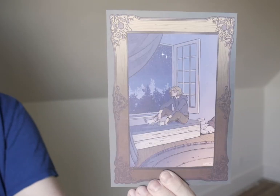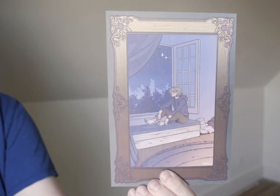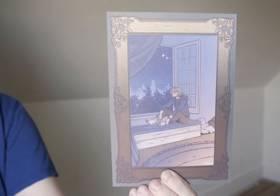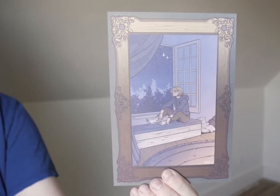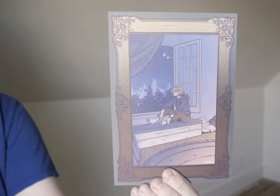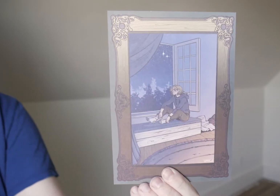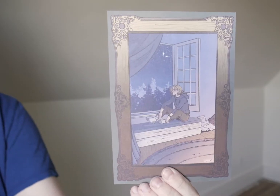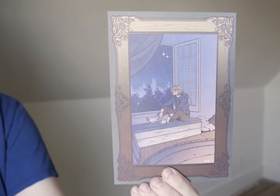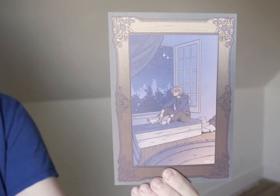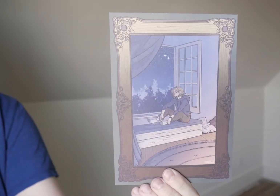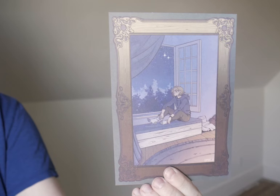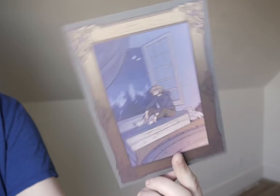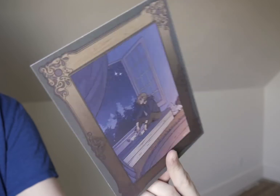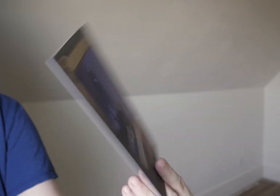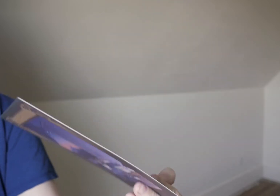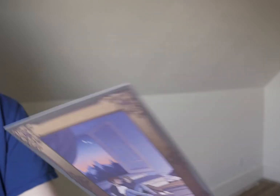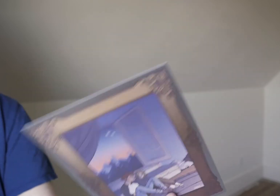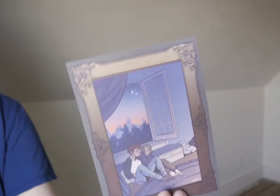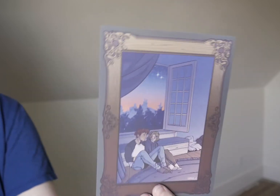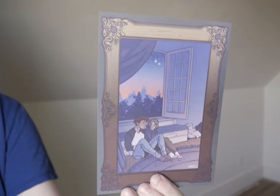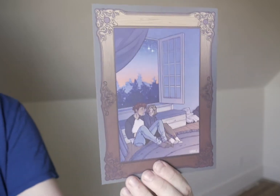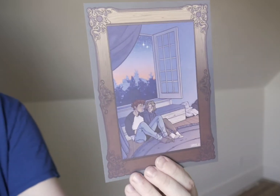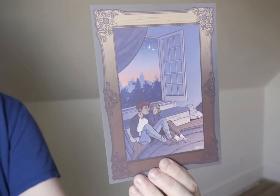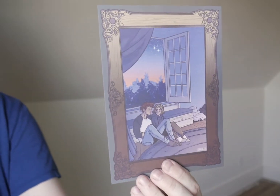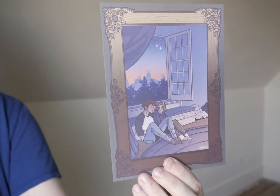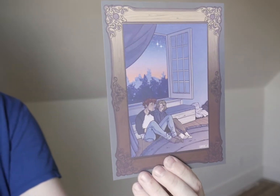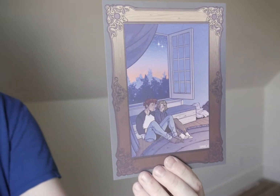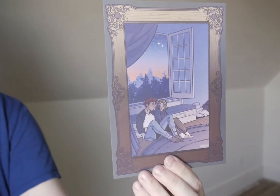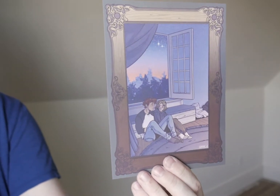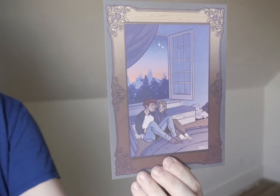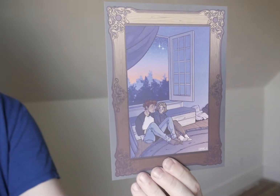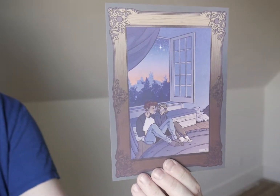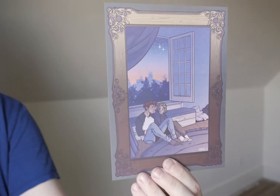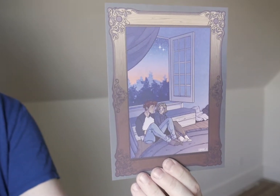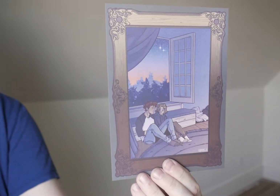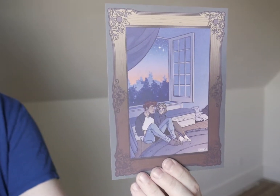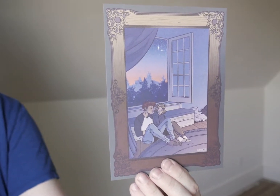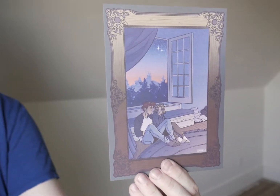[Card with illustration of Wendy alone in a window nook looking out, flip side Wendy and Peter smiling at each other on the floor.]